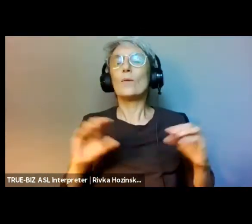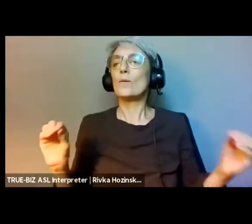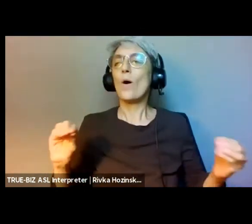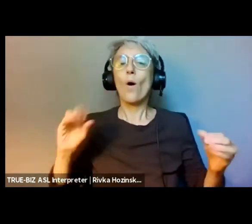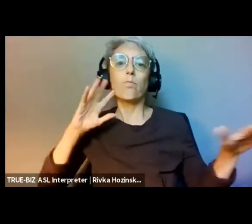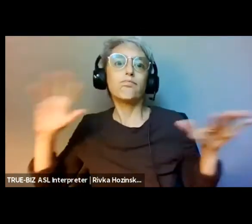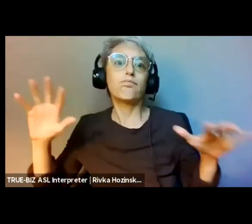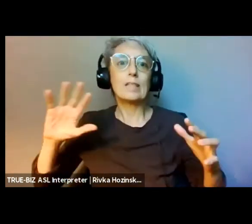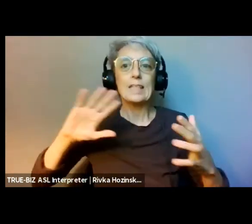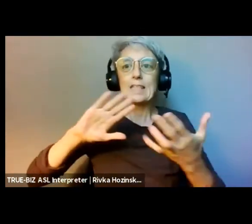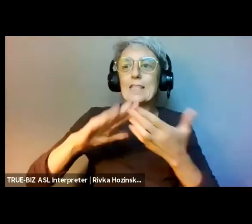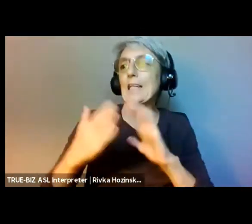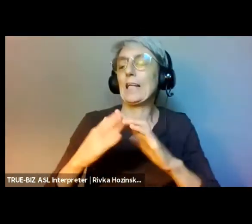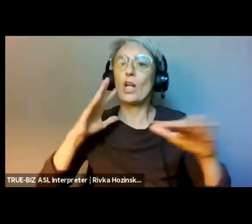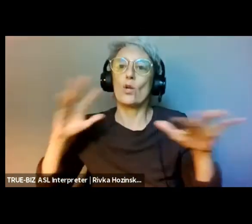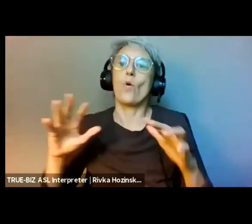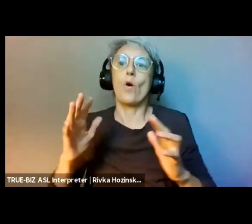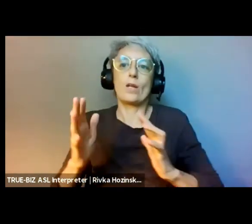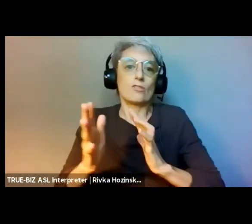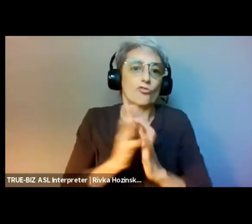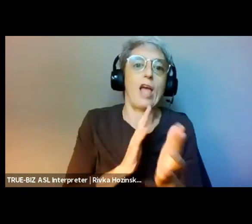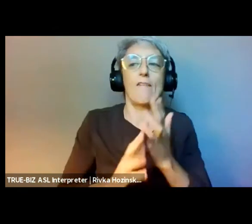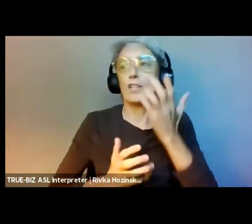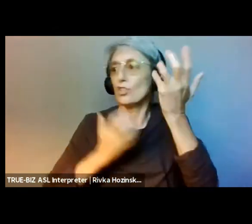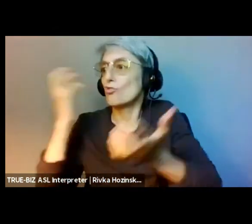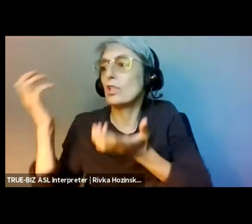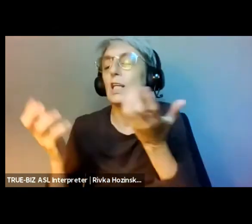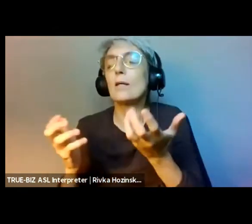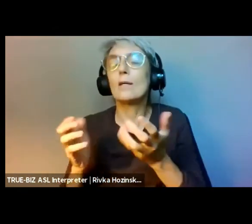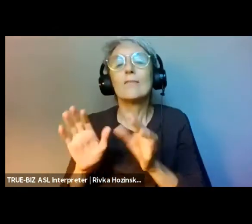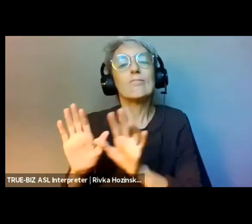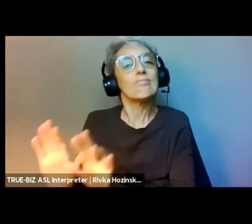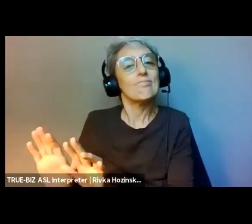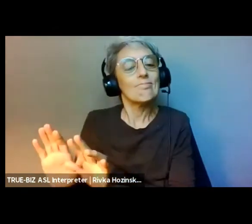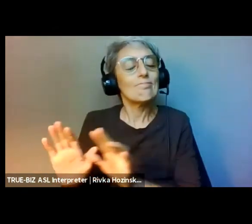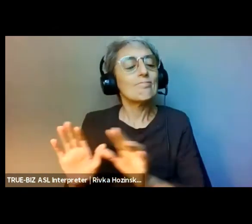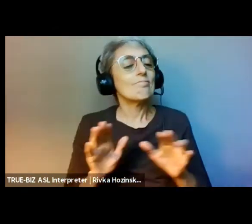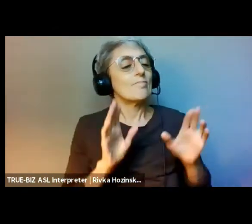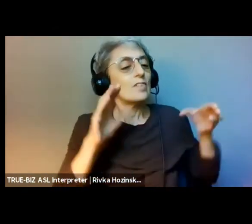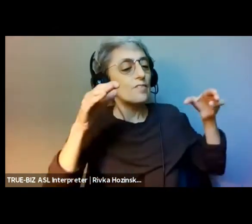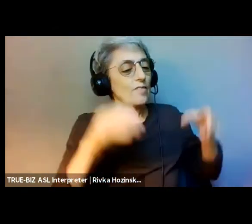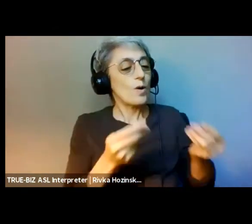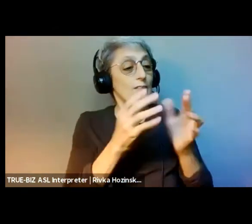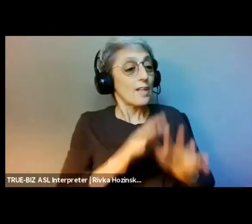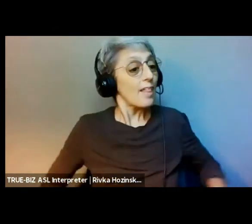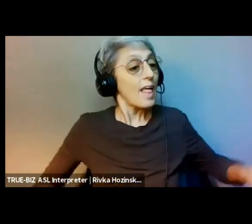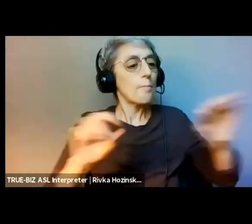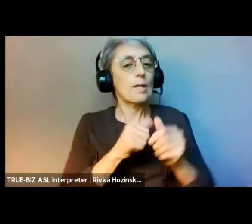that we found to have codified several things. Public charities and independent foundations had been